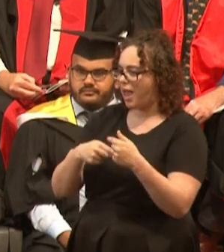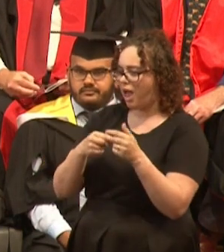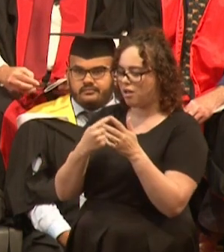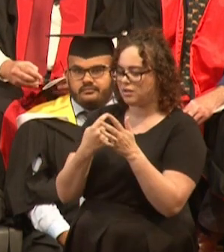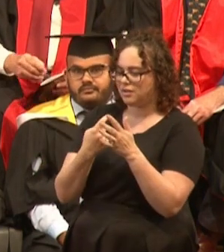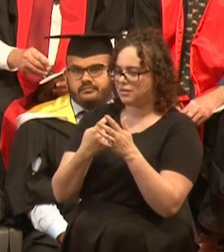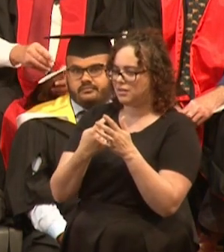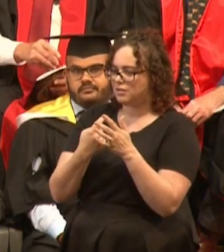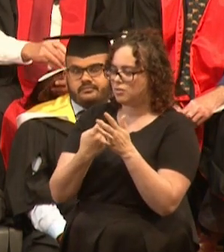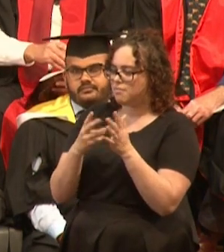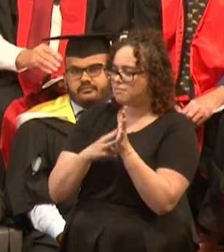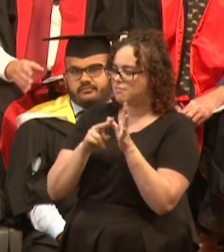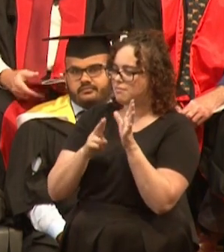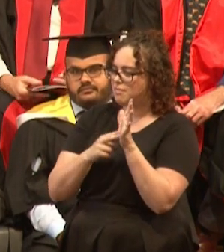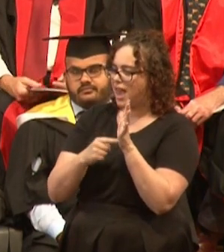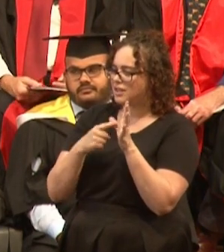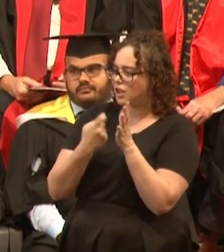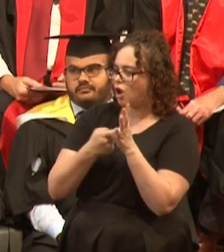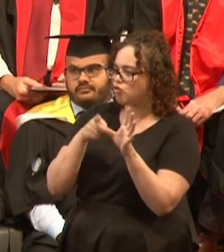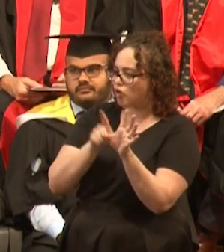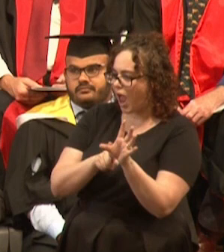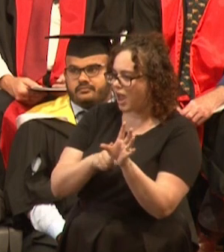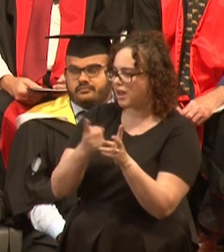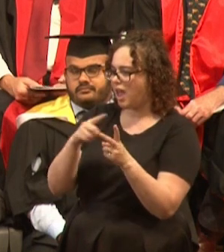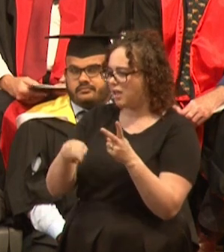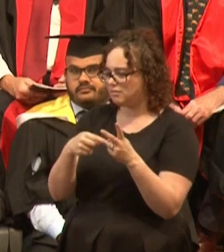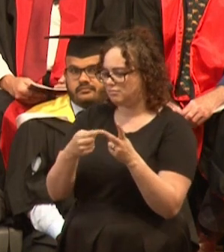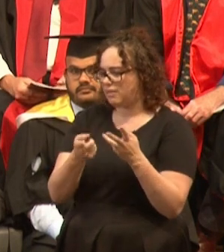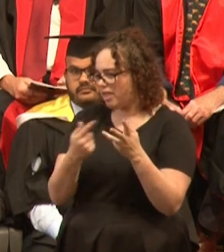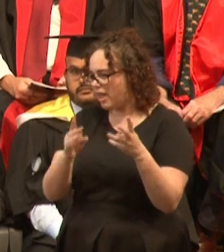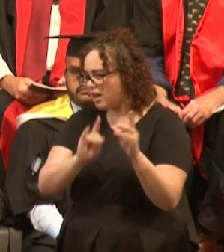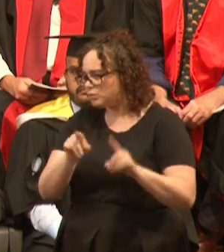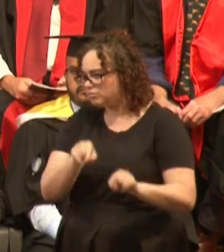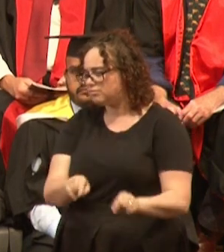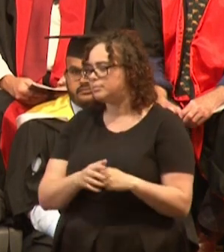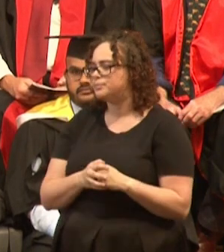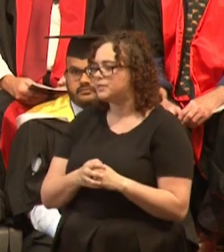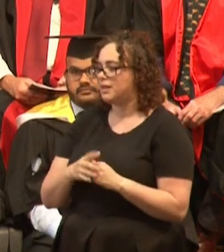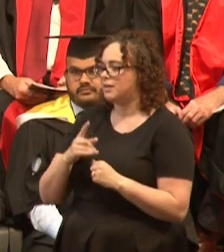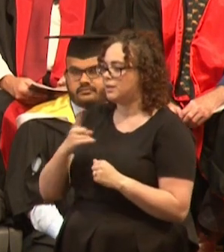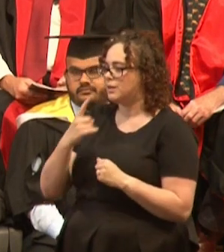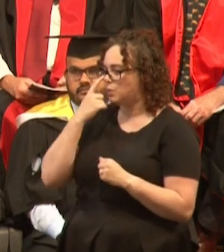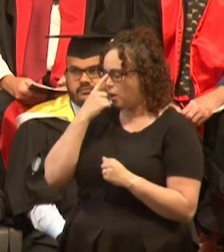that he one day caught, and it towed him around the lagoon, and he took hours and hours and hours and hours